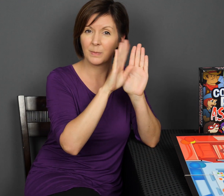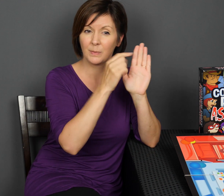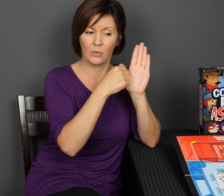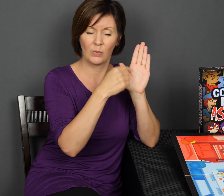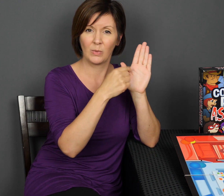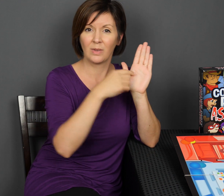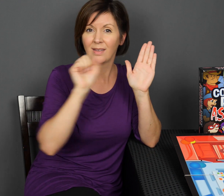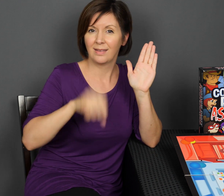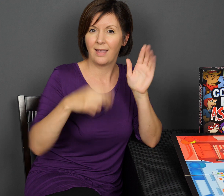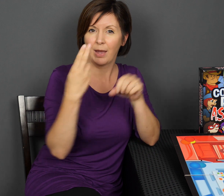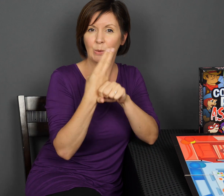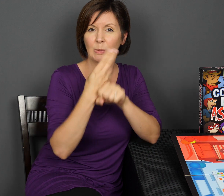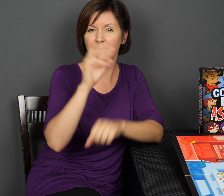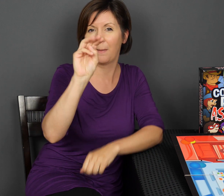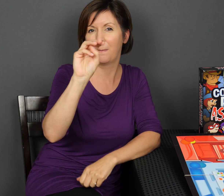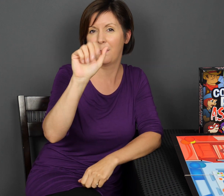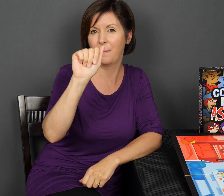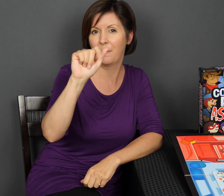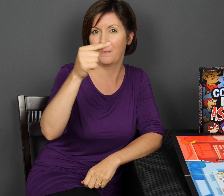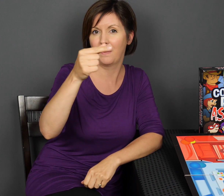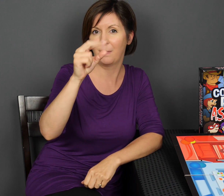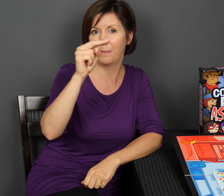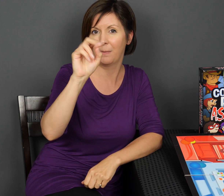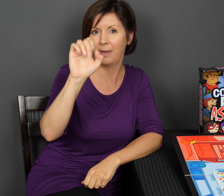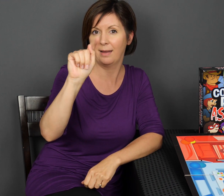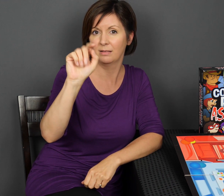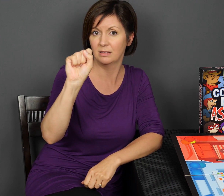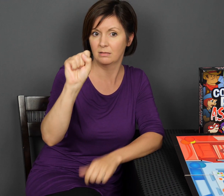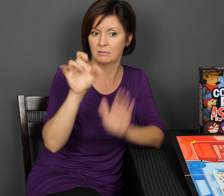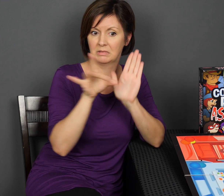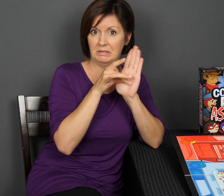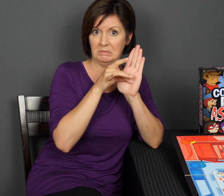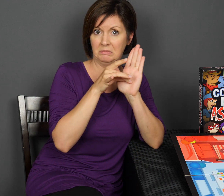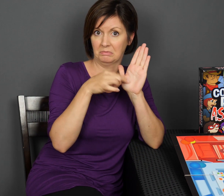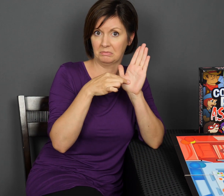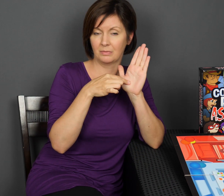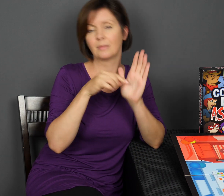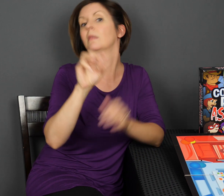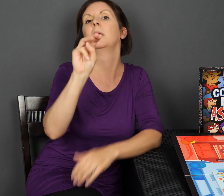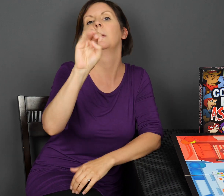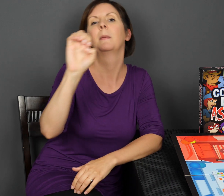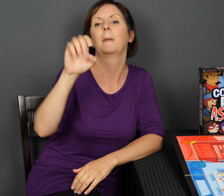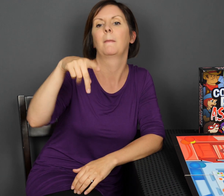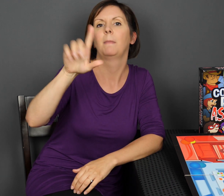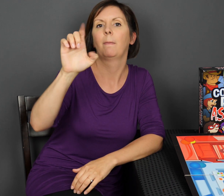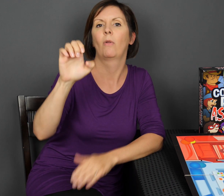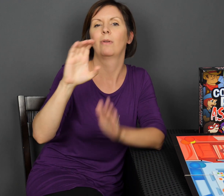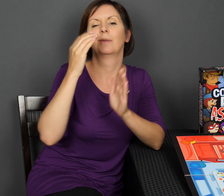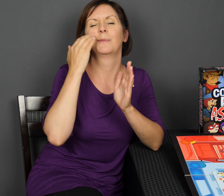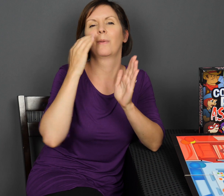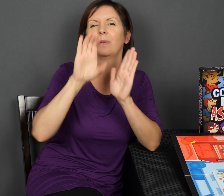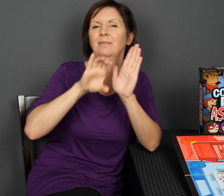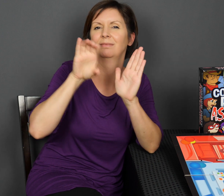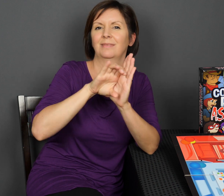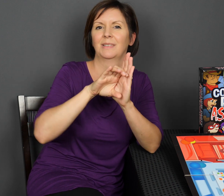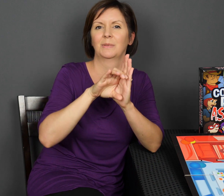If you have a whiteboard, um, that you could use magnets on, then take your meeples, the